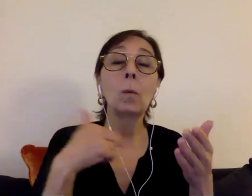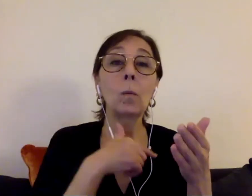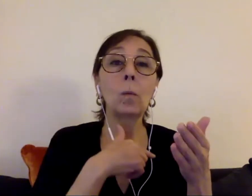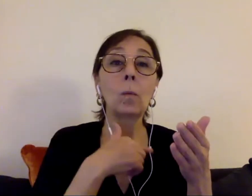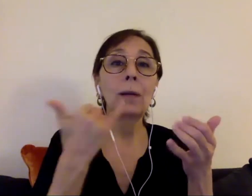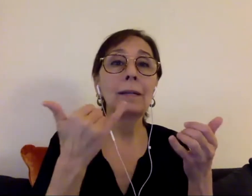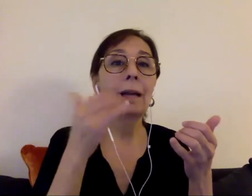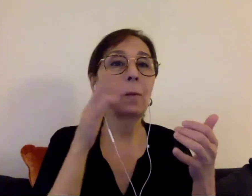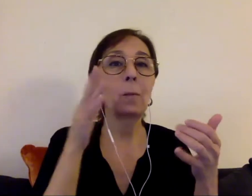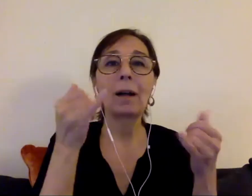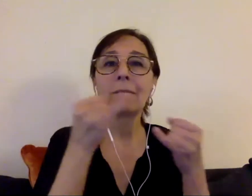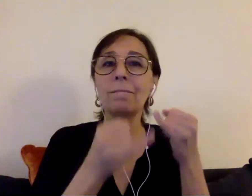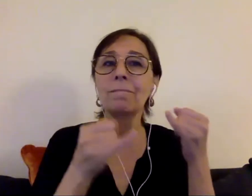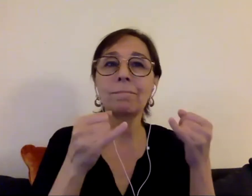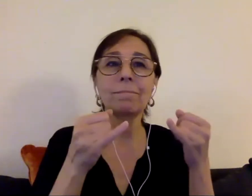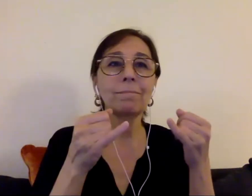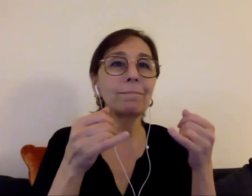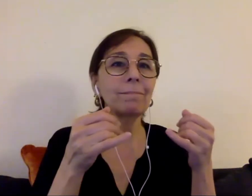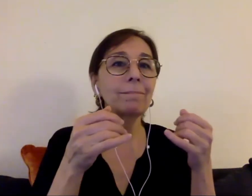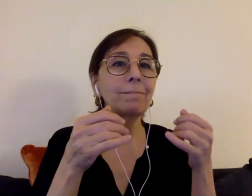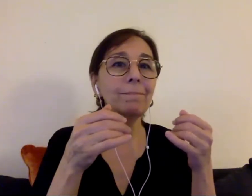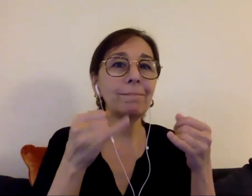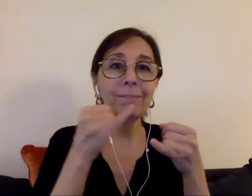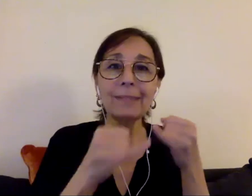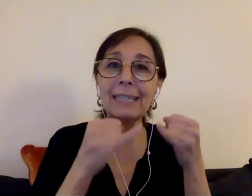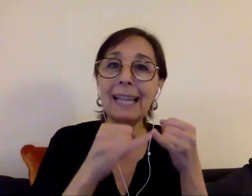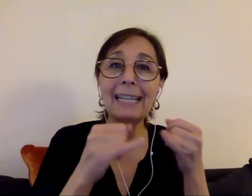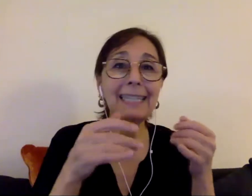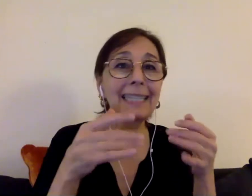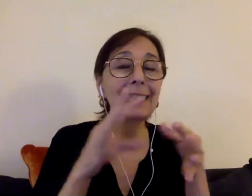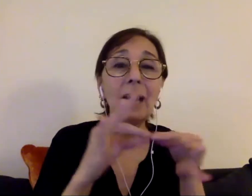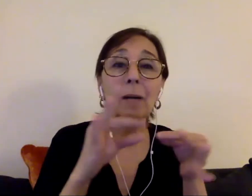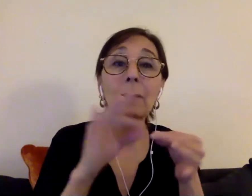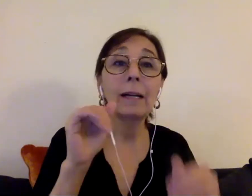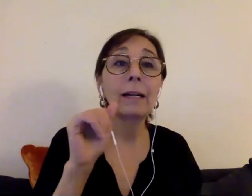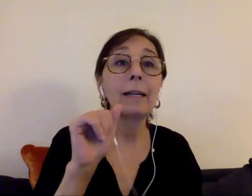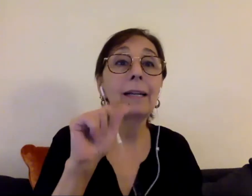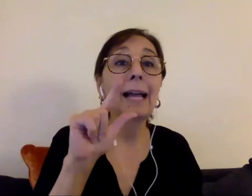If Alex you could share the slides.